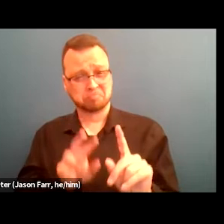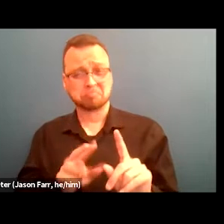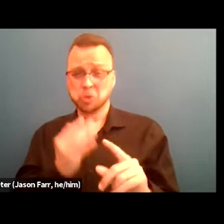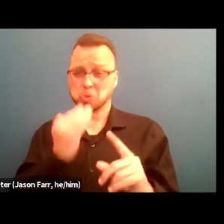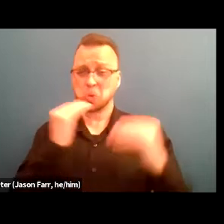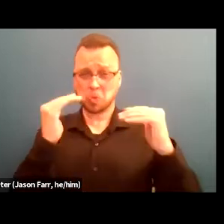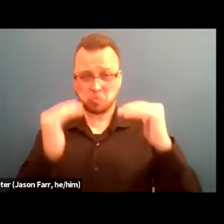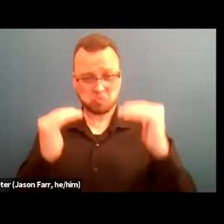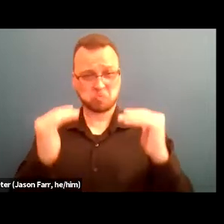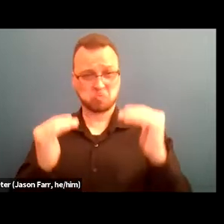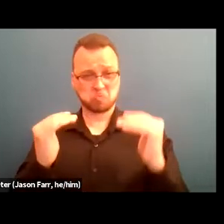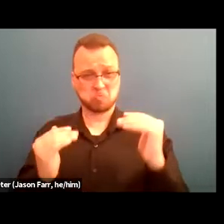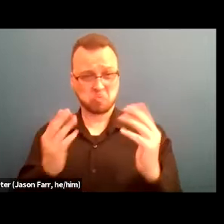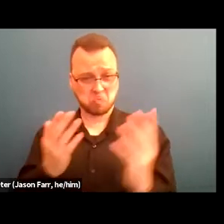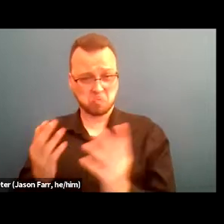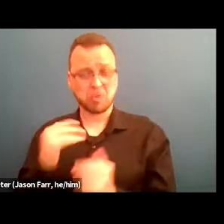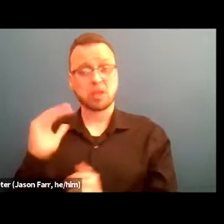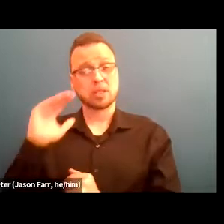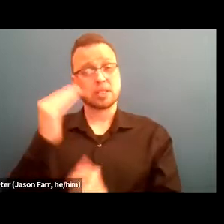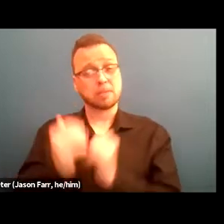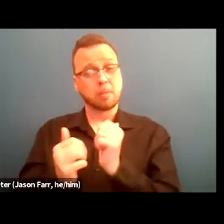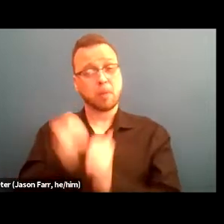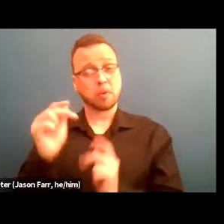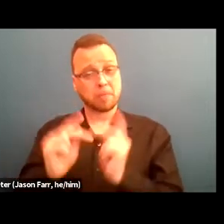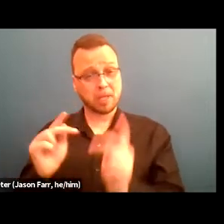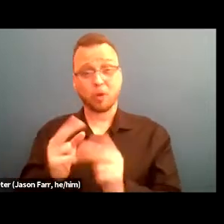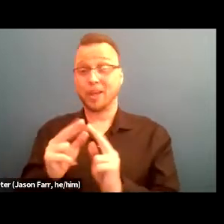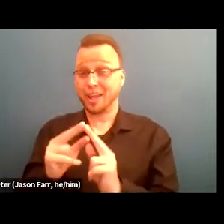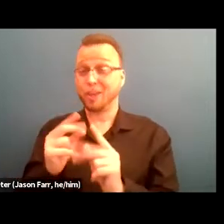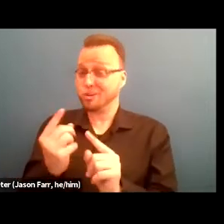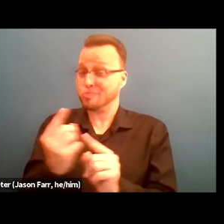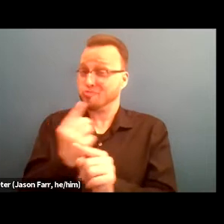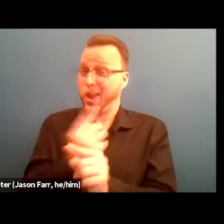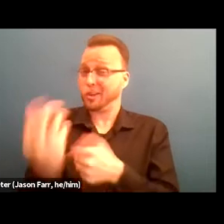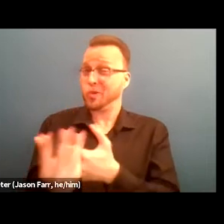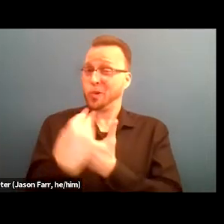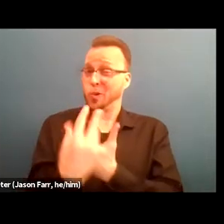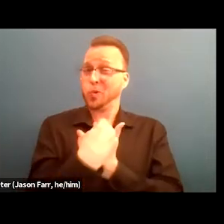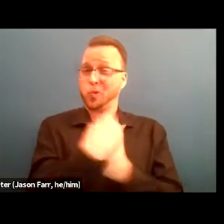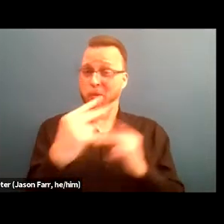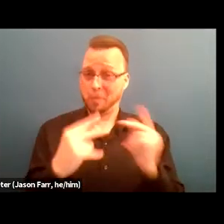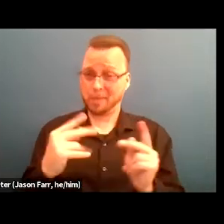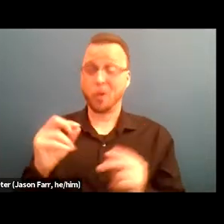looks like majority of folks are either regularly including folks or have included in the past,